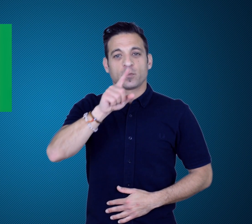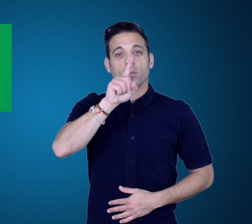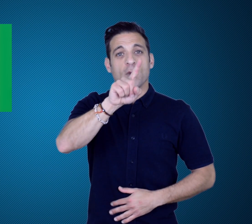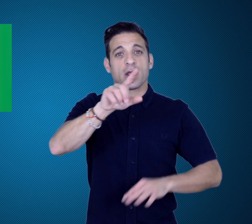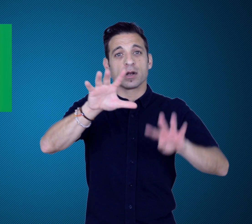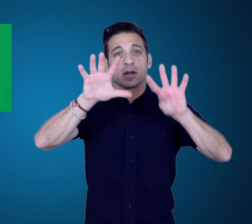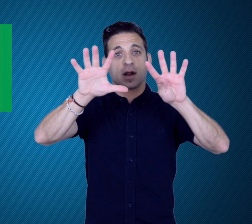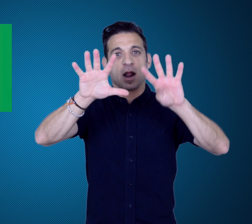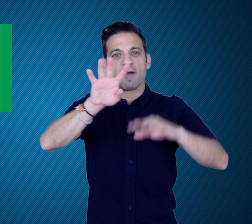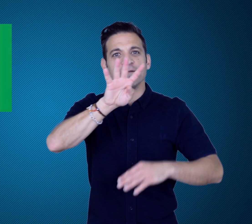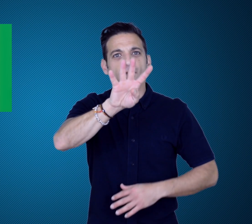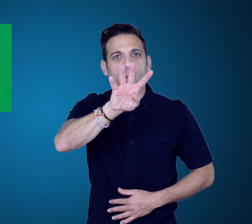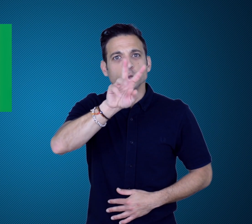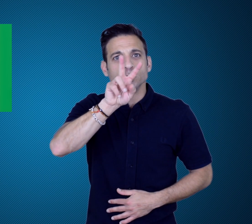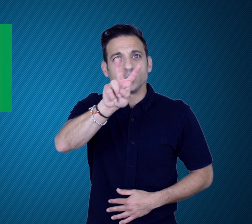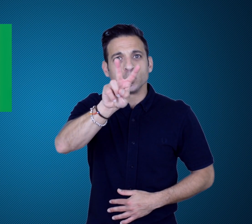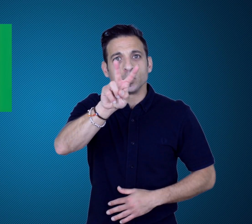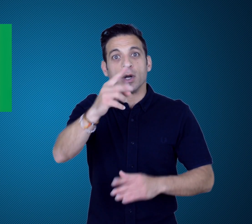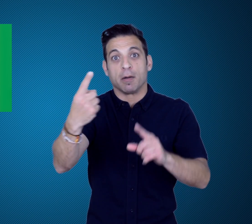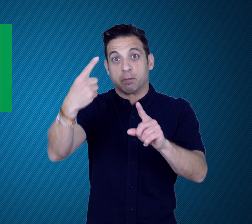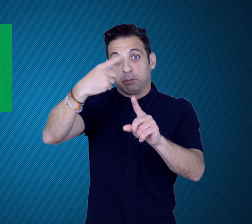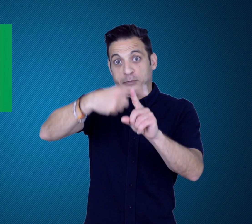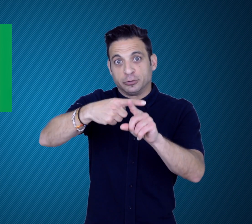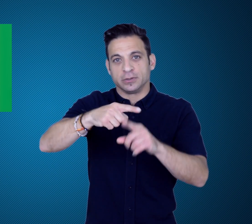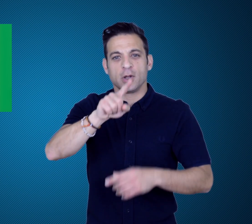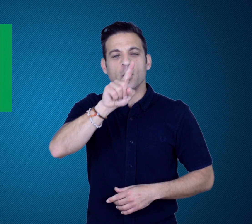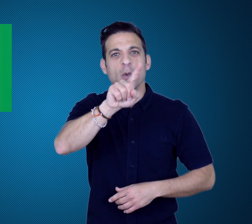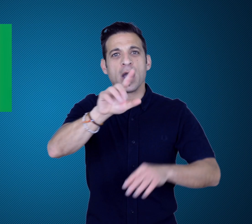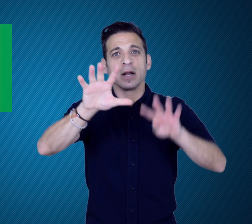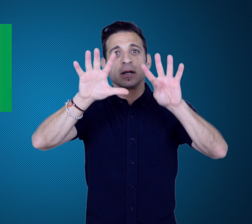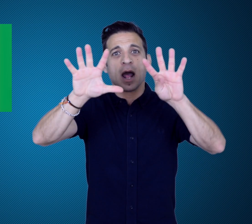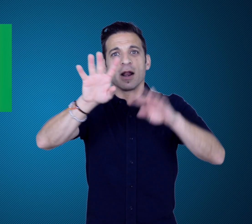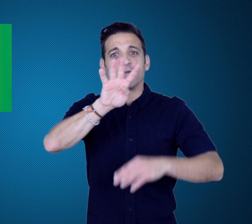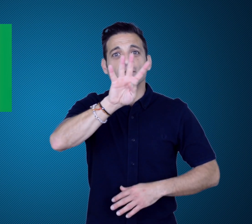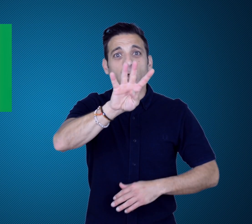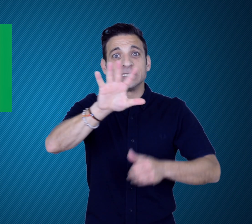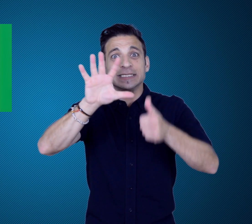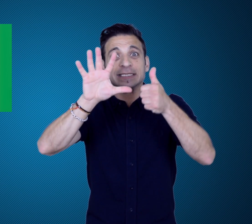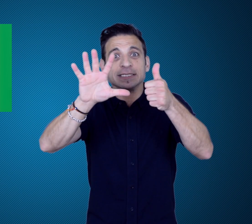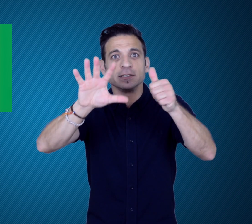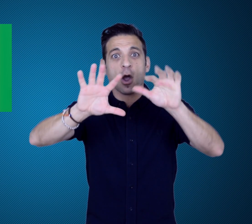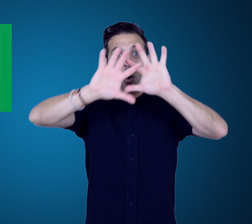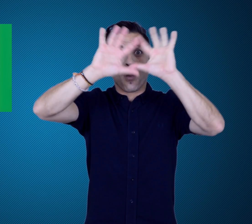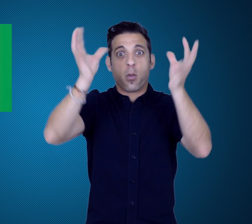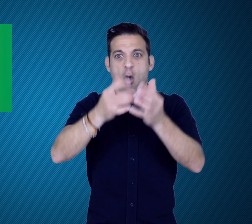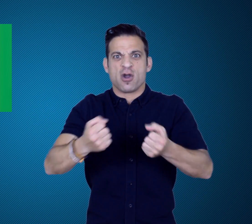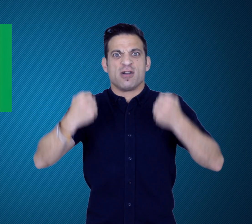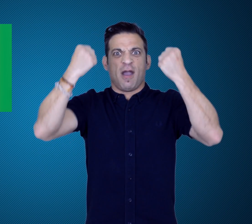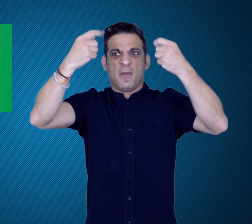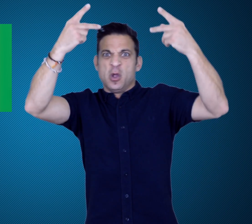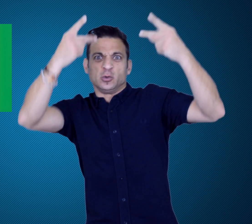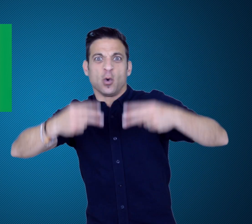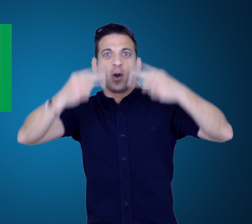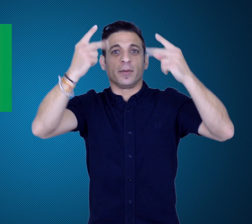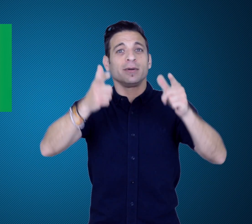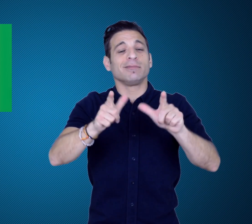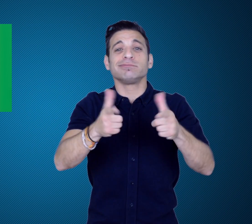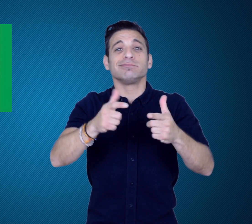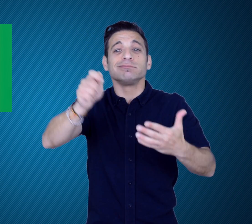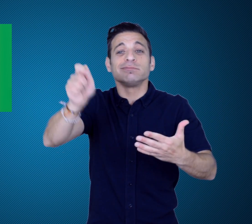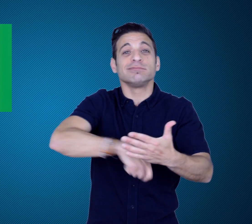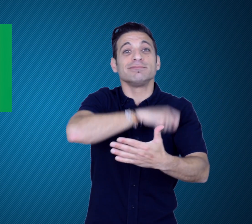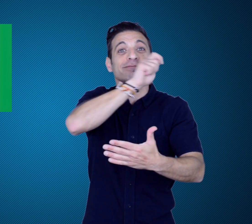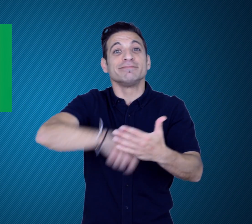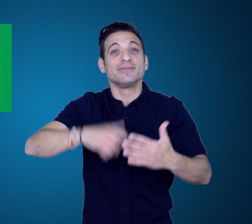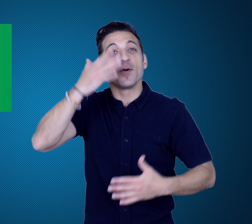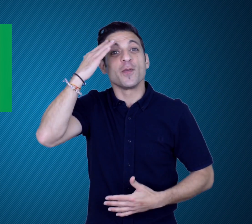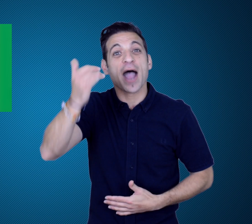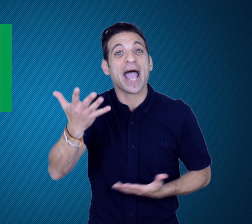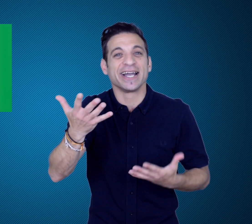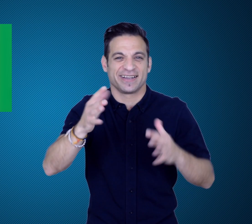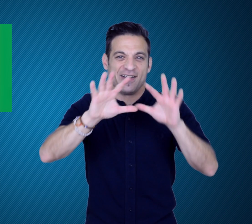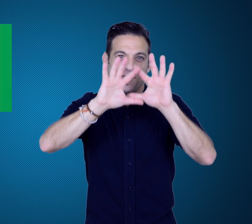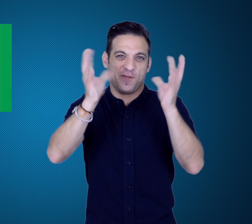The 1942 and 1946 World Cup tournaments were cancelled